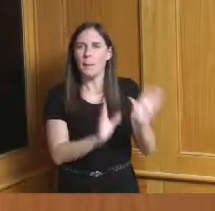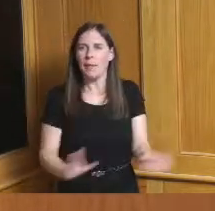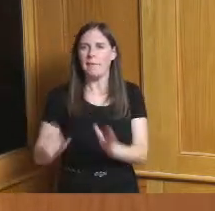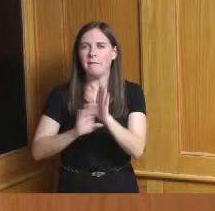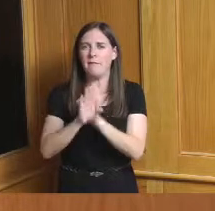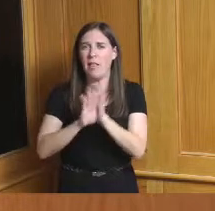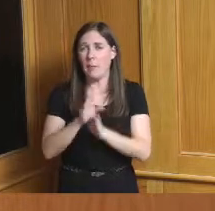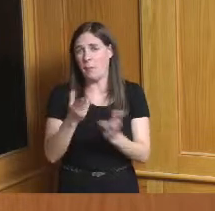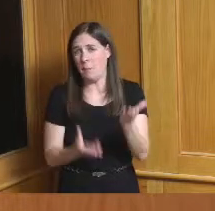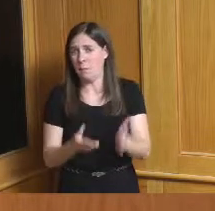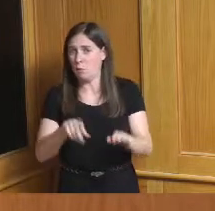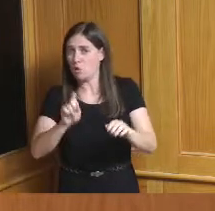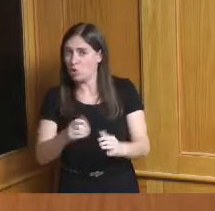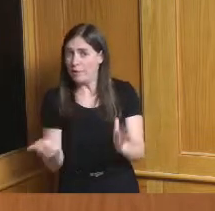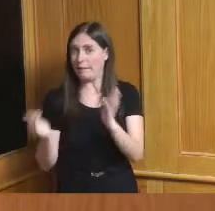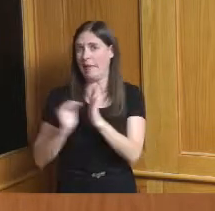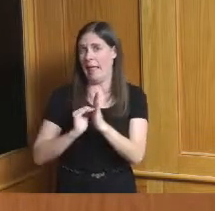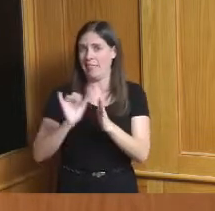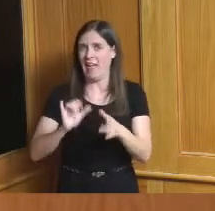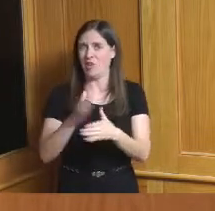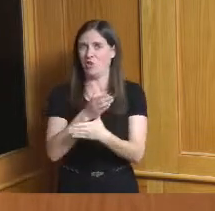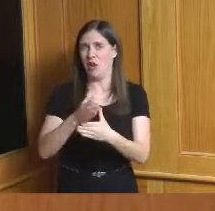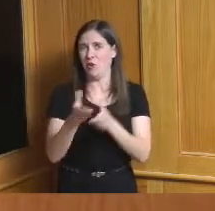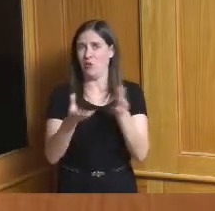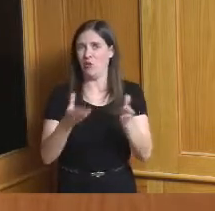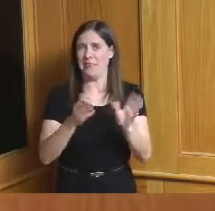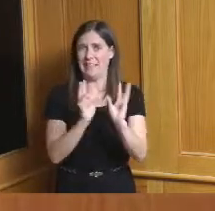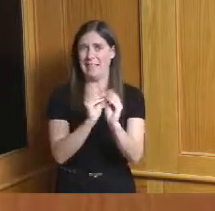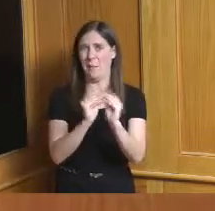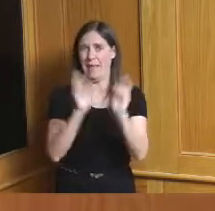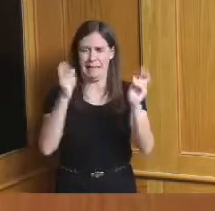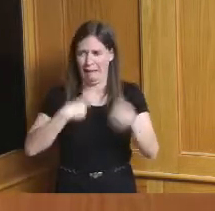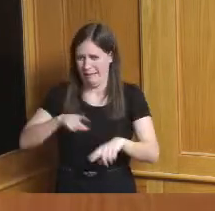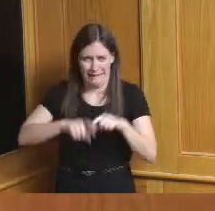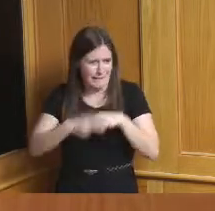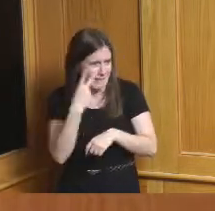do another shared services summit I can't see you but I know you're smiling and jumping up and down